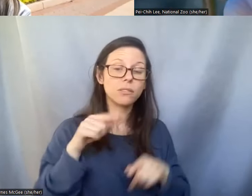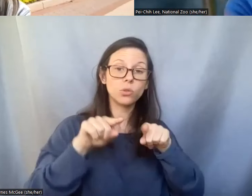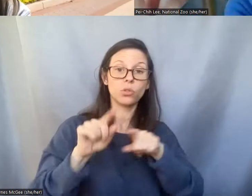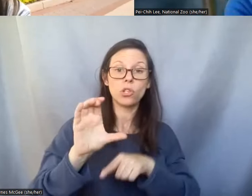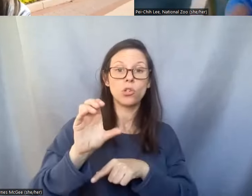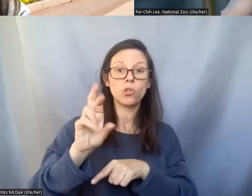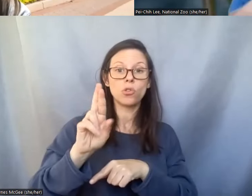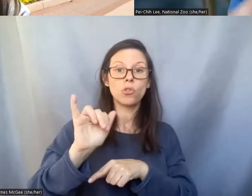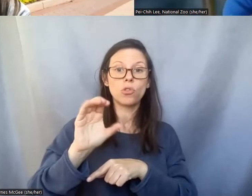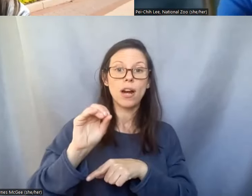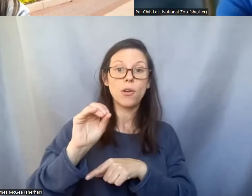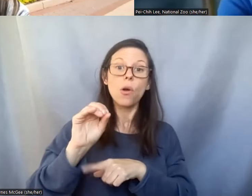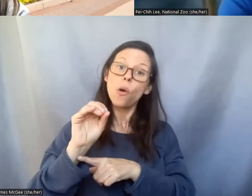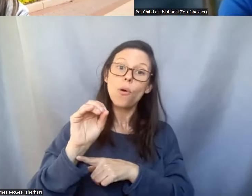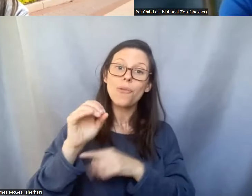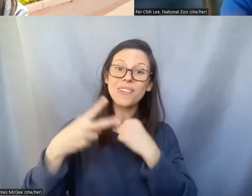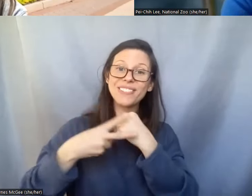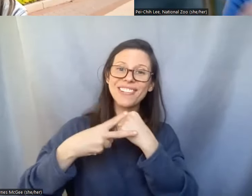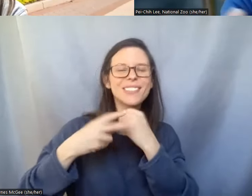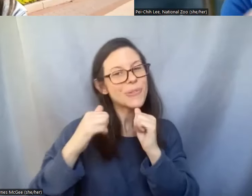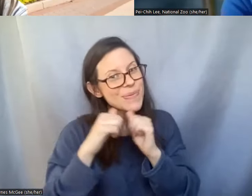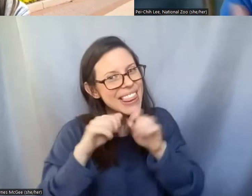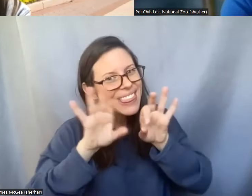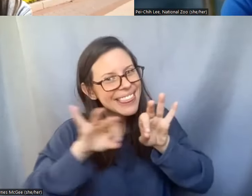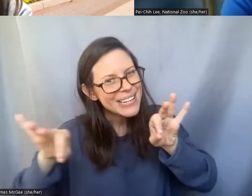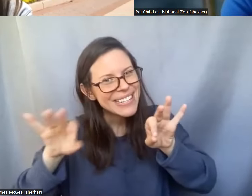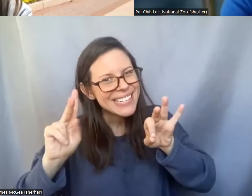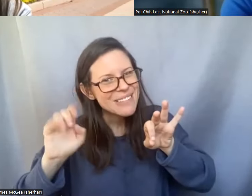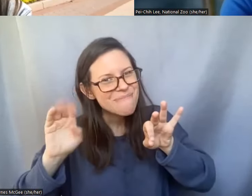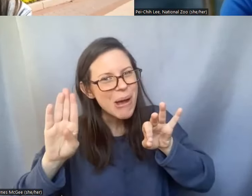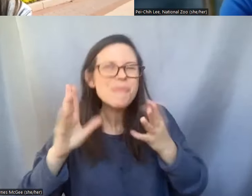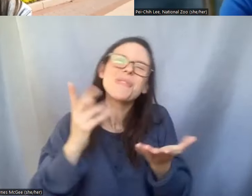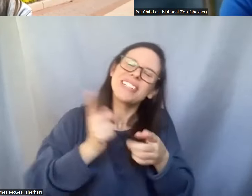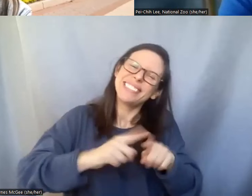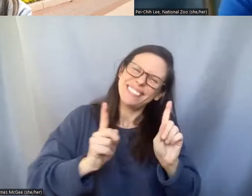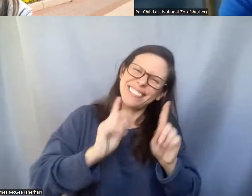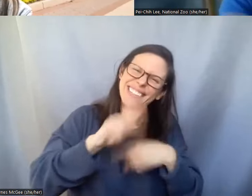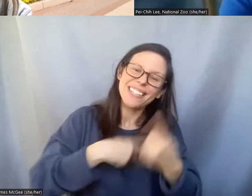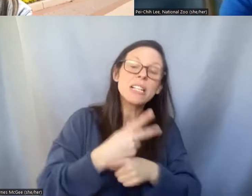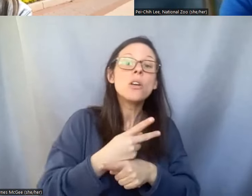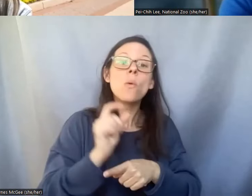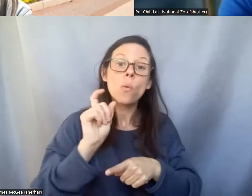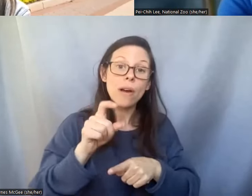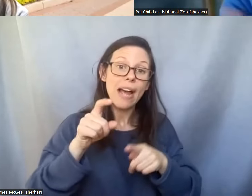with kabab or without we have to put them through these what we call cryoprotectants. So there are